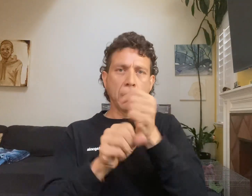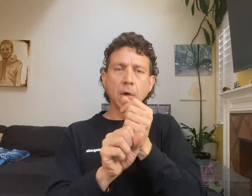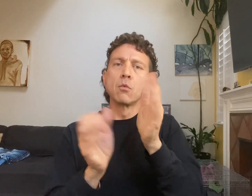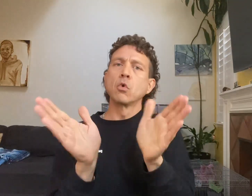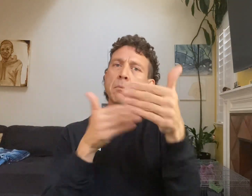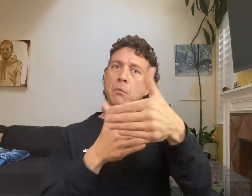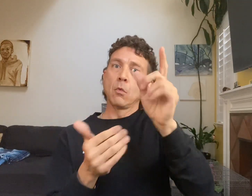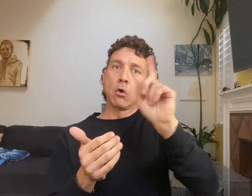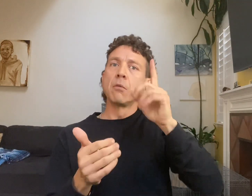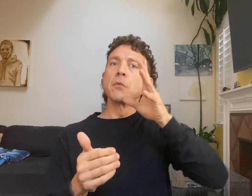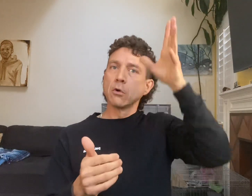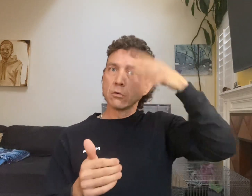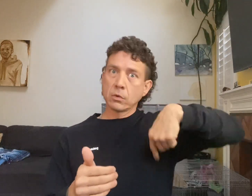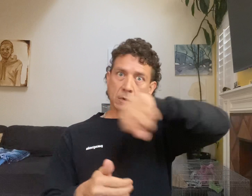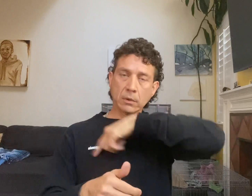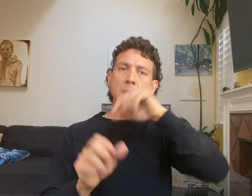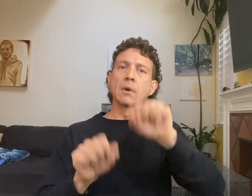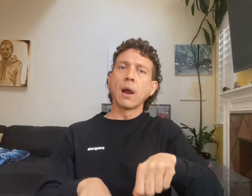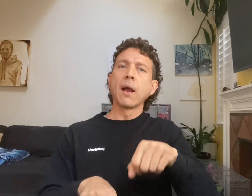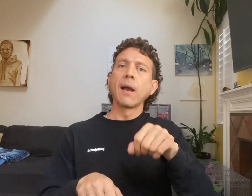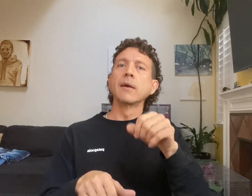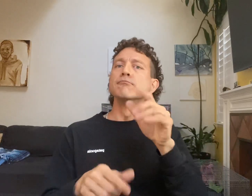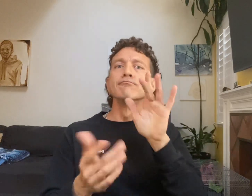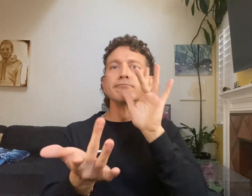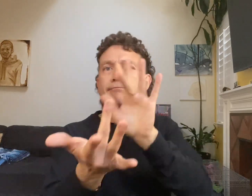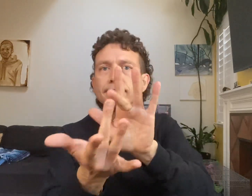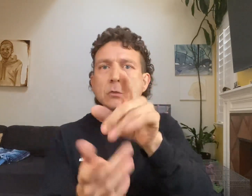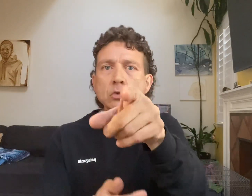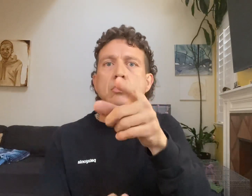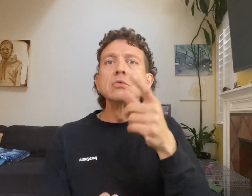in school letter you may create space where we the parents would like to reach out to you